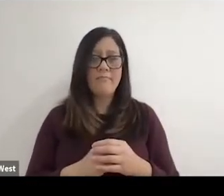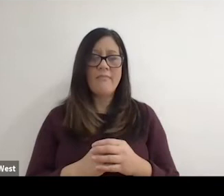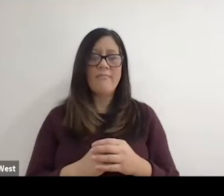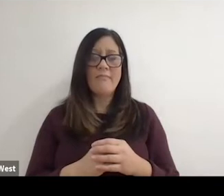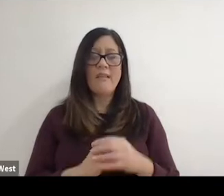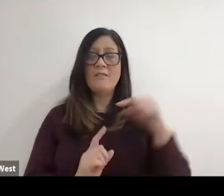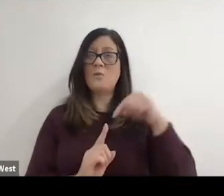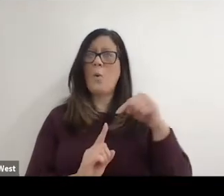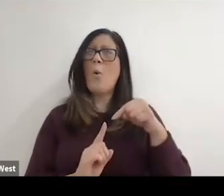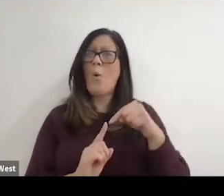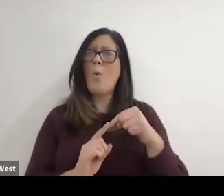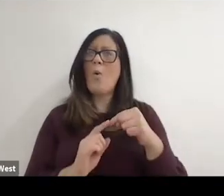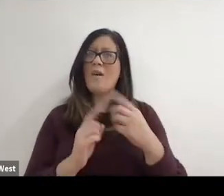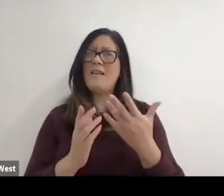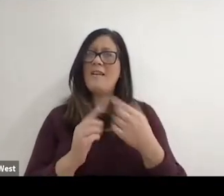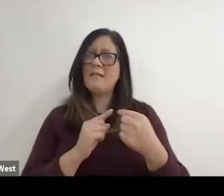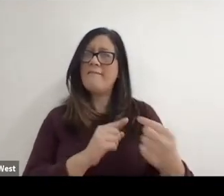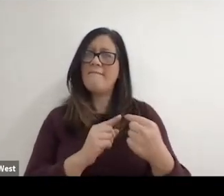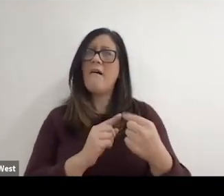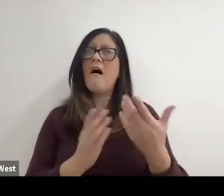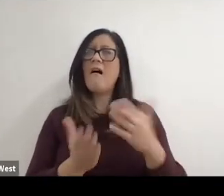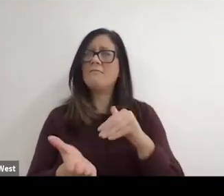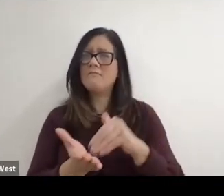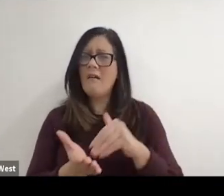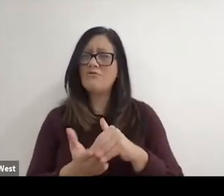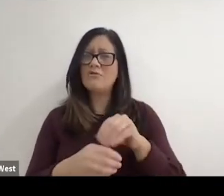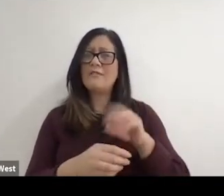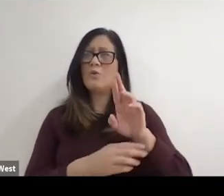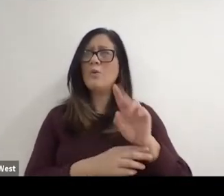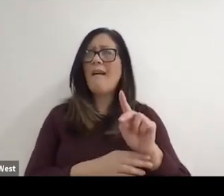the medical establishment in the UK, who had no time